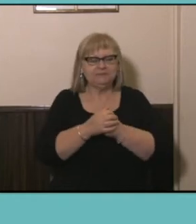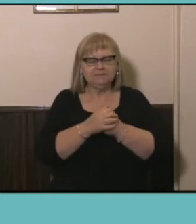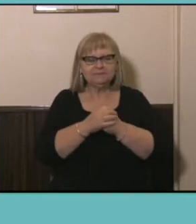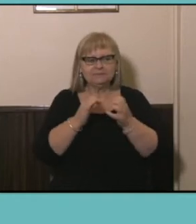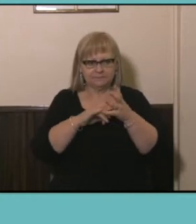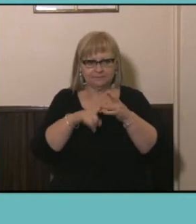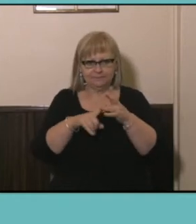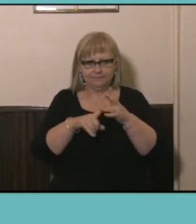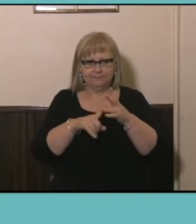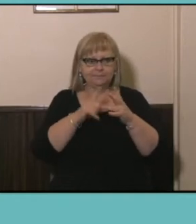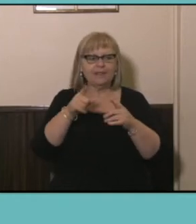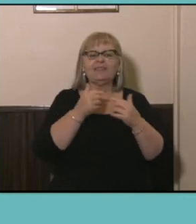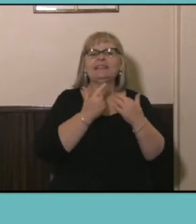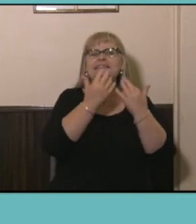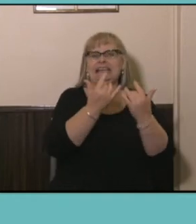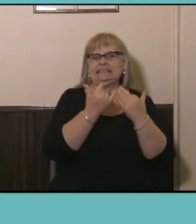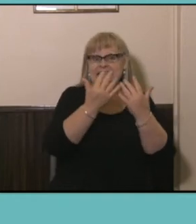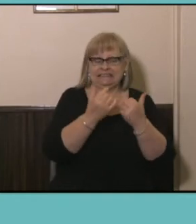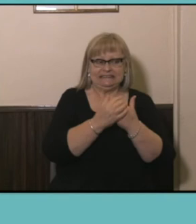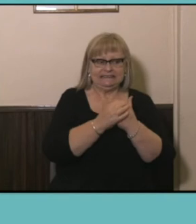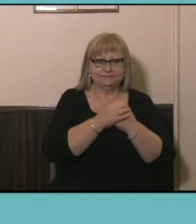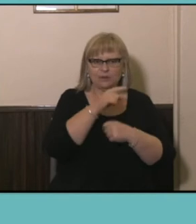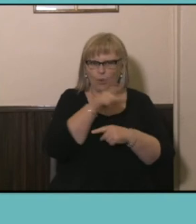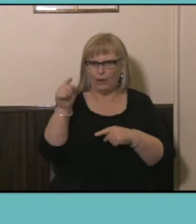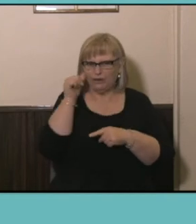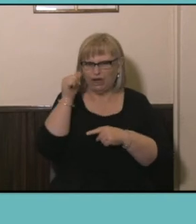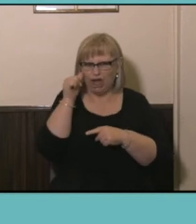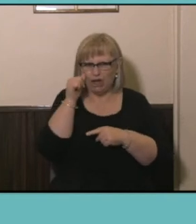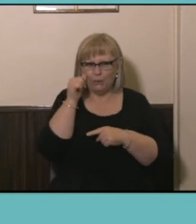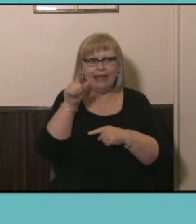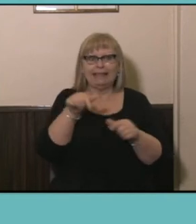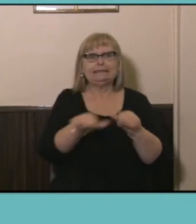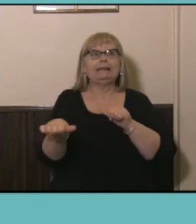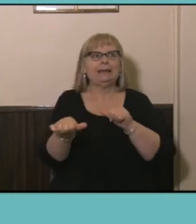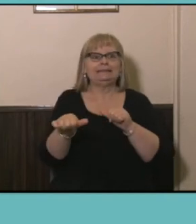the Census, as I'm sure everyone would be aware is the best comprehensive data set